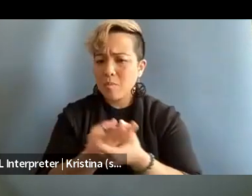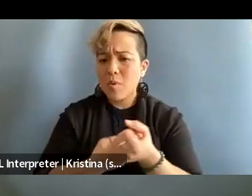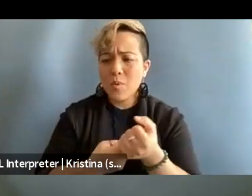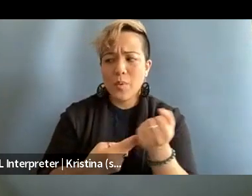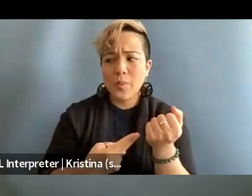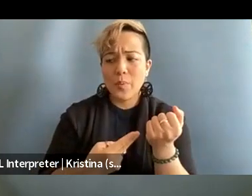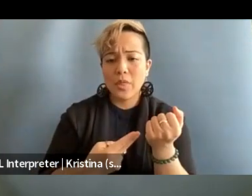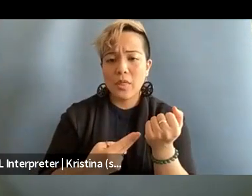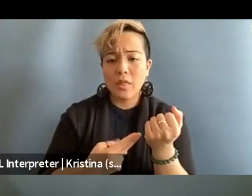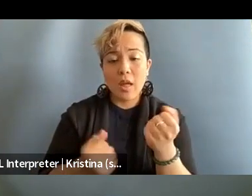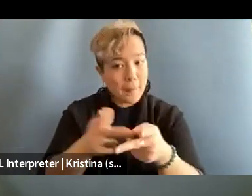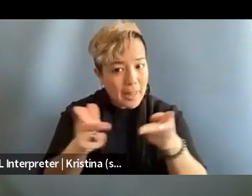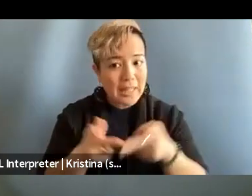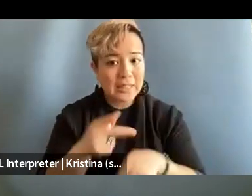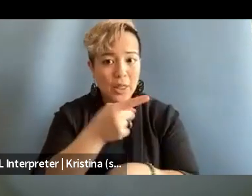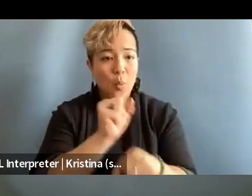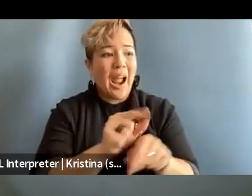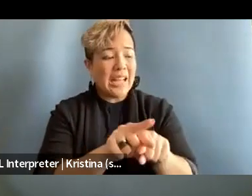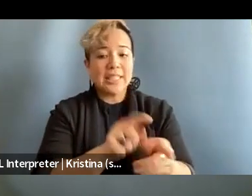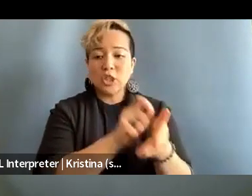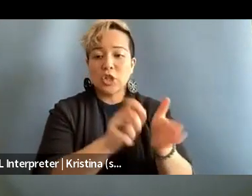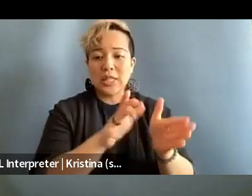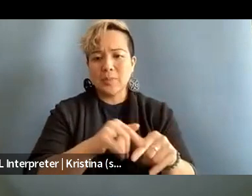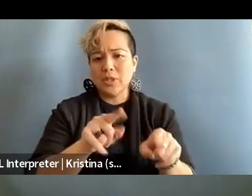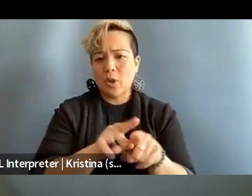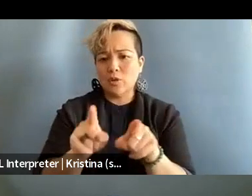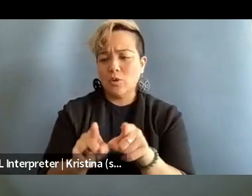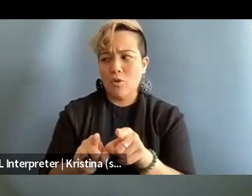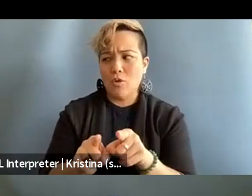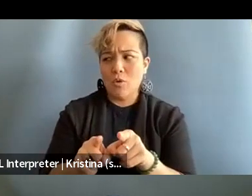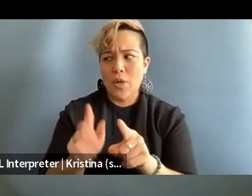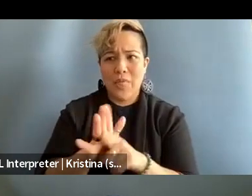that's a place that they're working as a journalist but it's also like all their day-to-day life